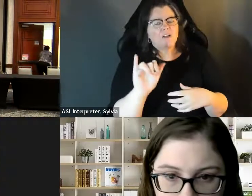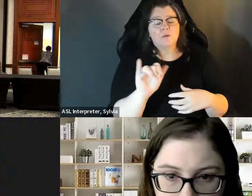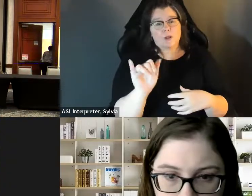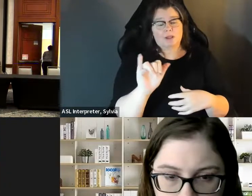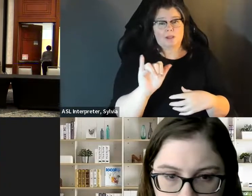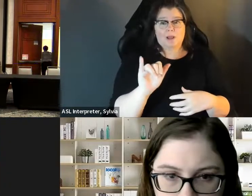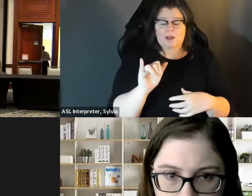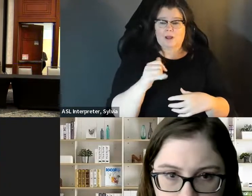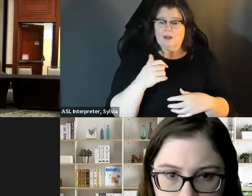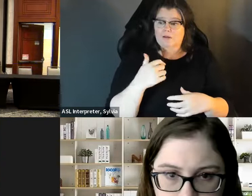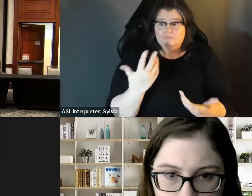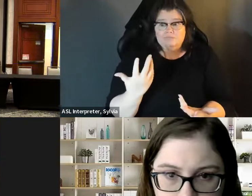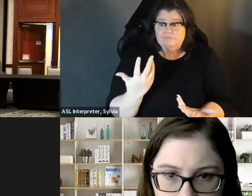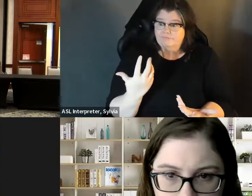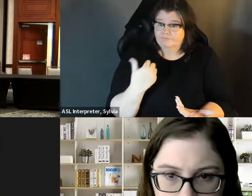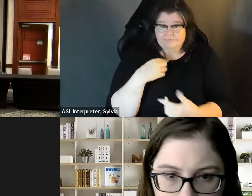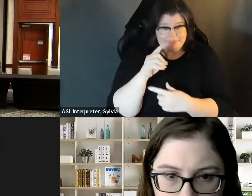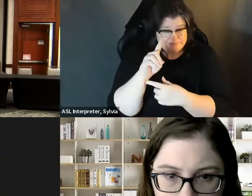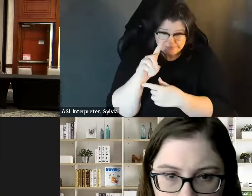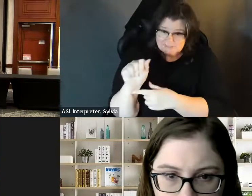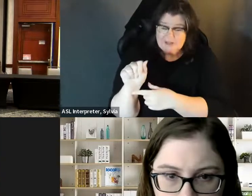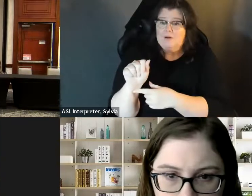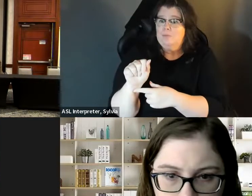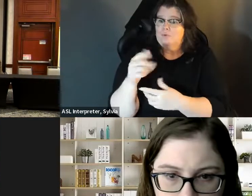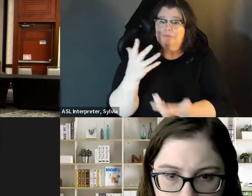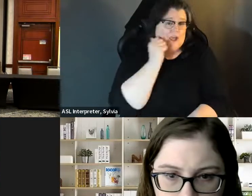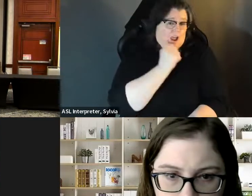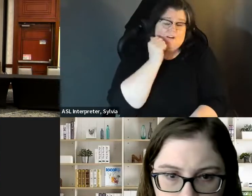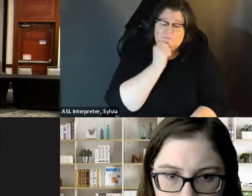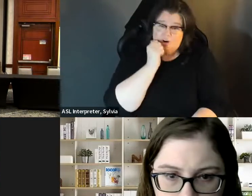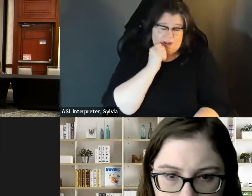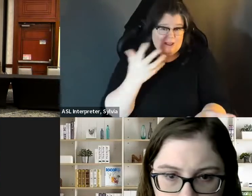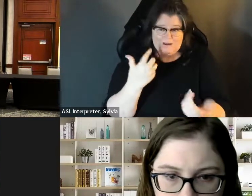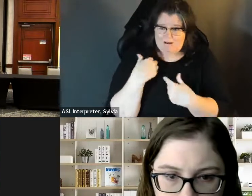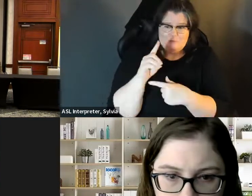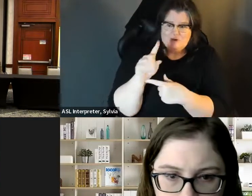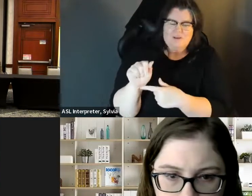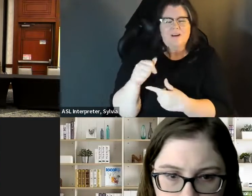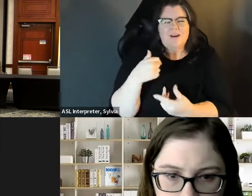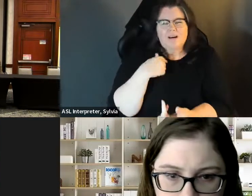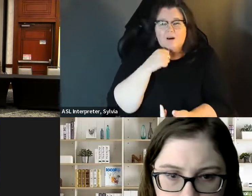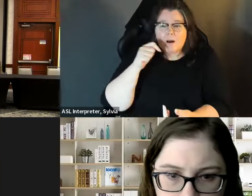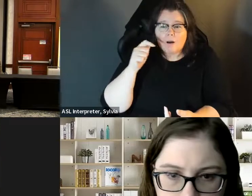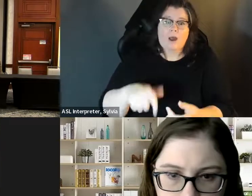» This is Natalie and I would just add to that, it's like I think that because our